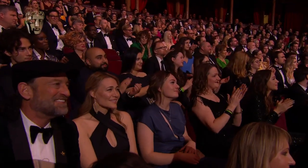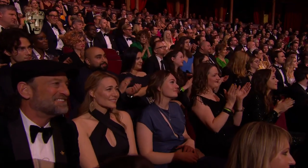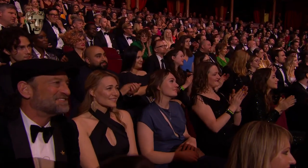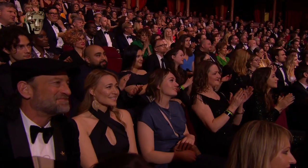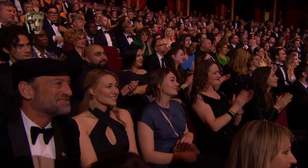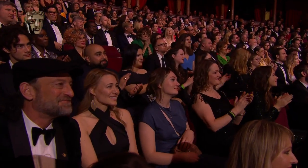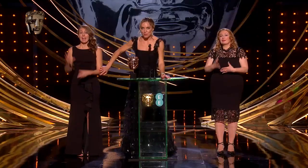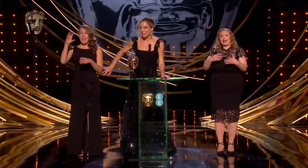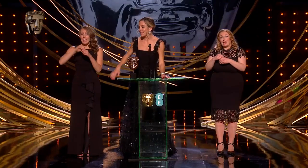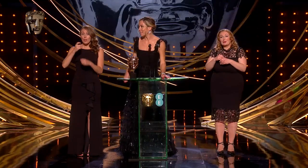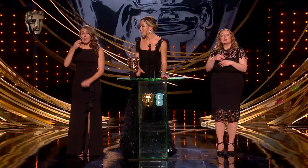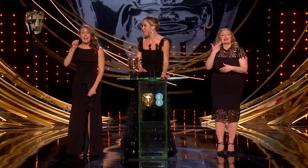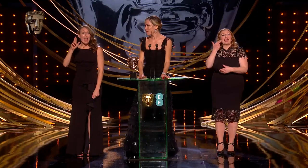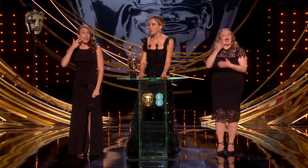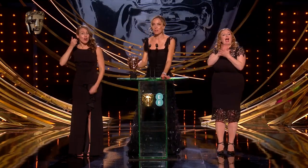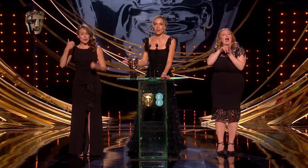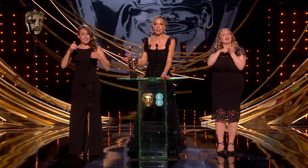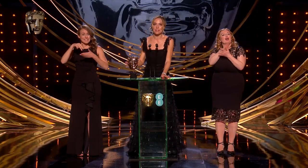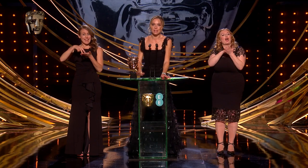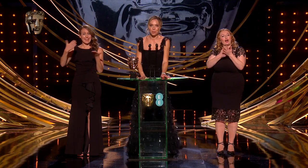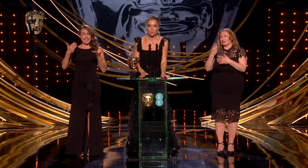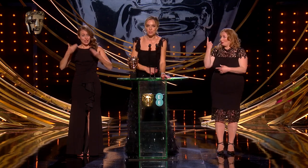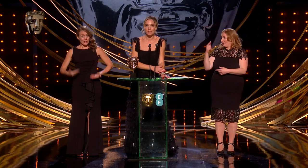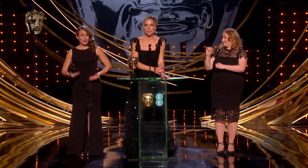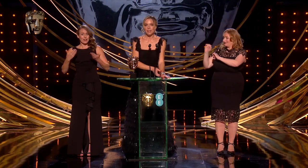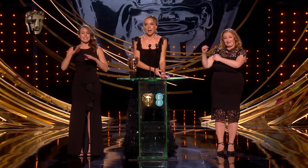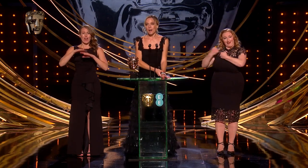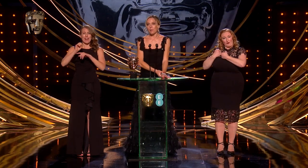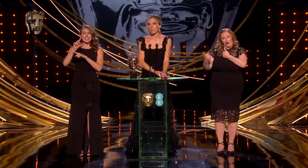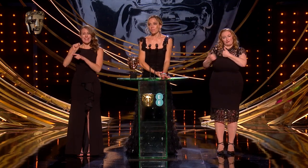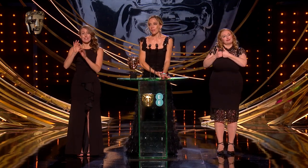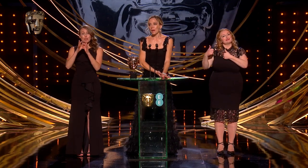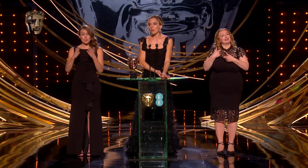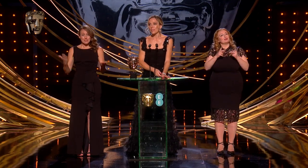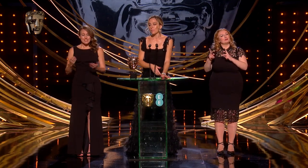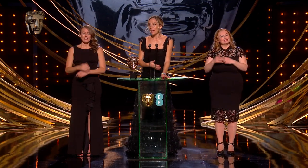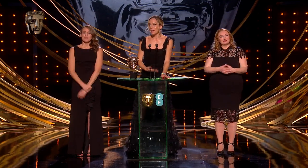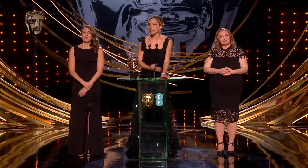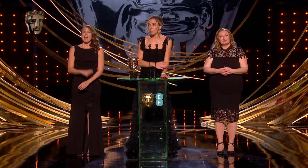Including Heather standing next to me who was one of our onset interpreters. I want to thank my ASL